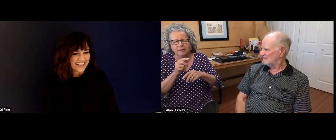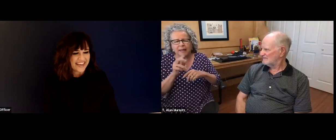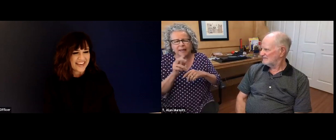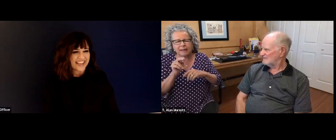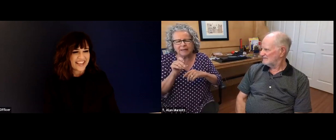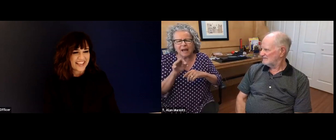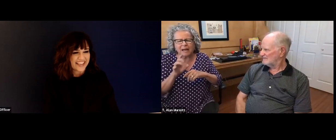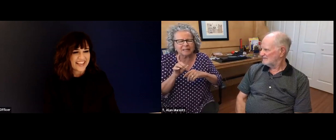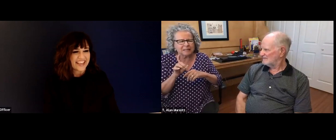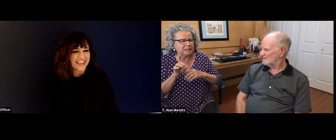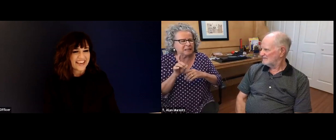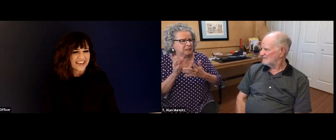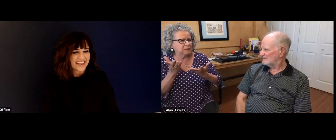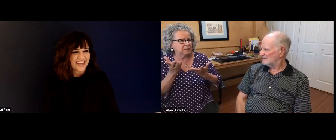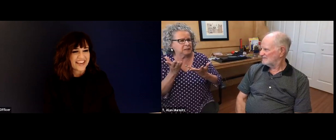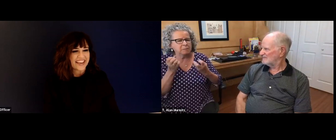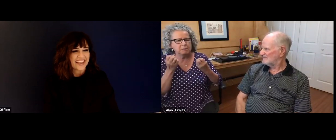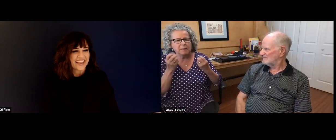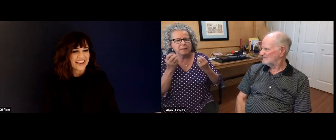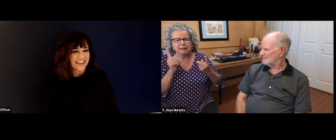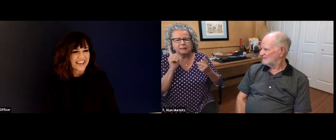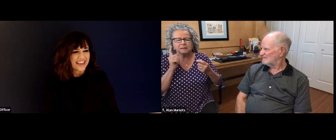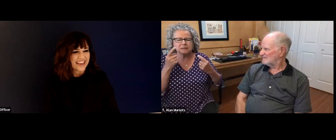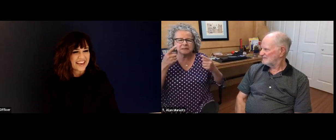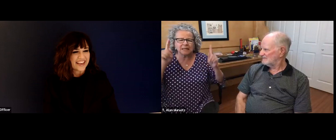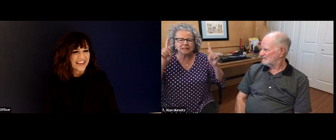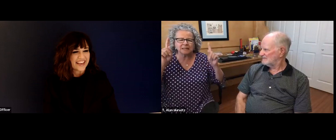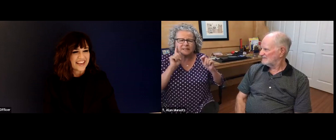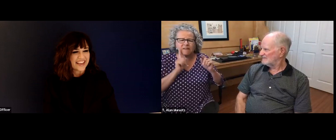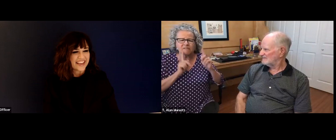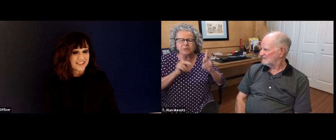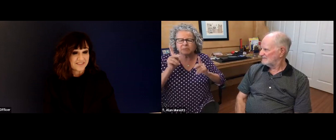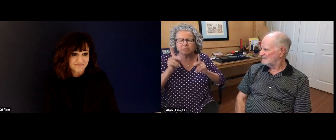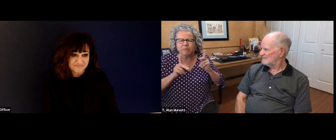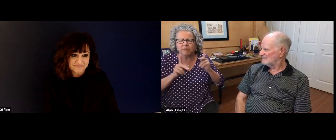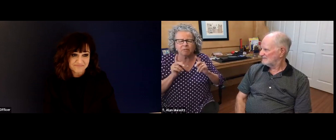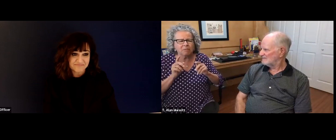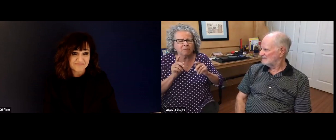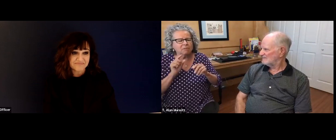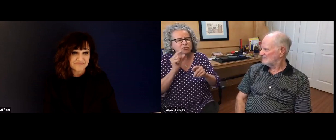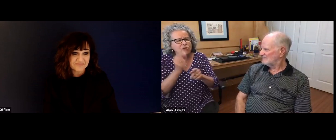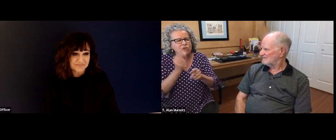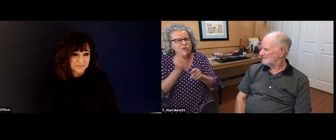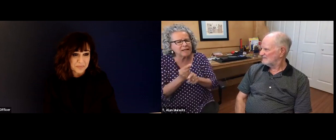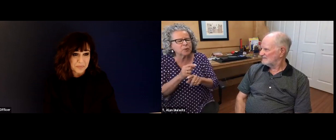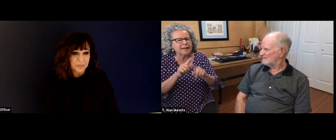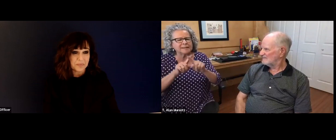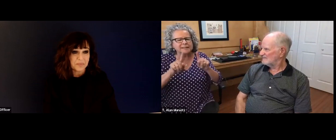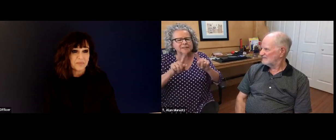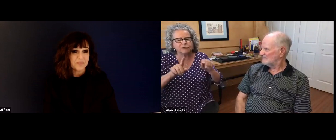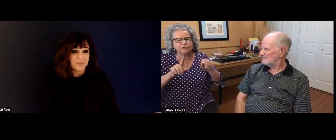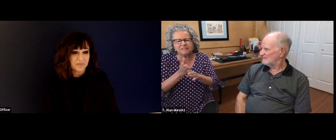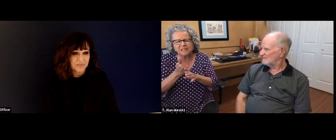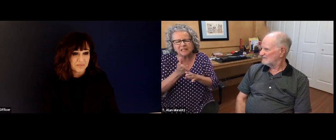St. Louis. And that was you know, that was a big deal for me that you know, so many people and so many deaf people have